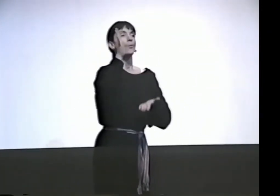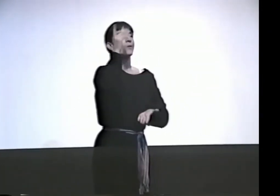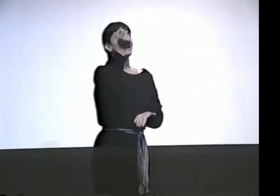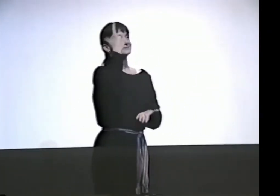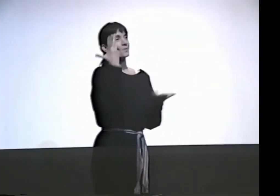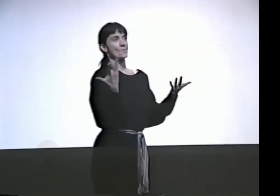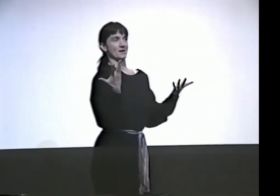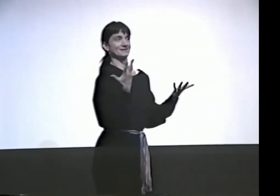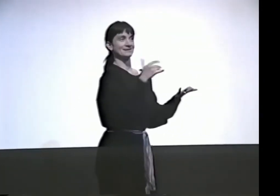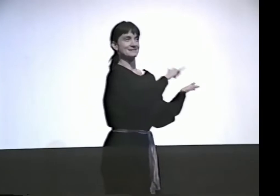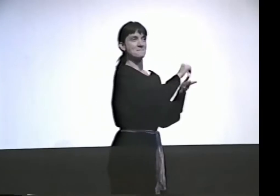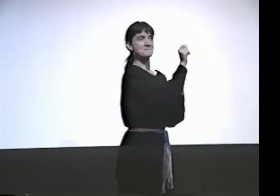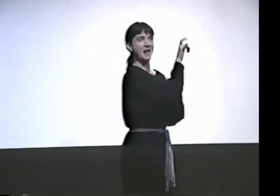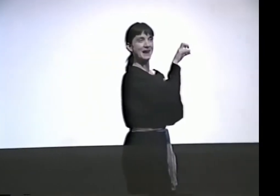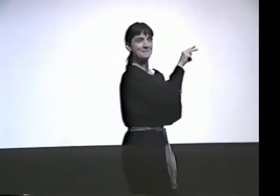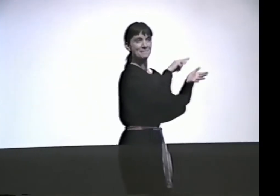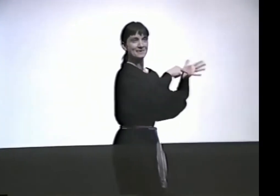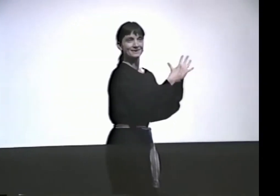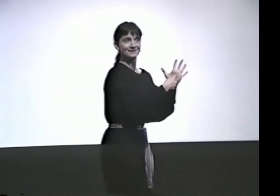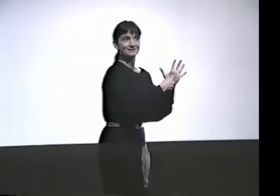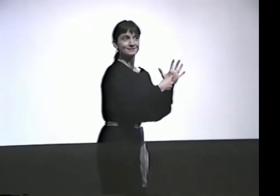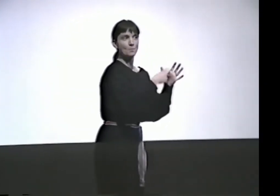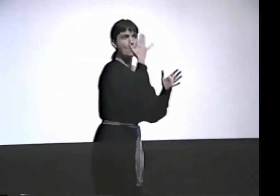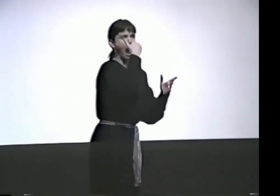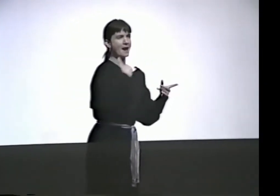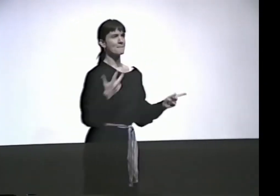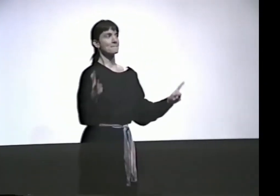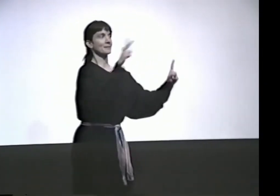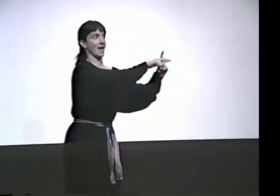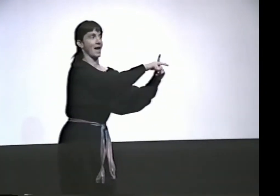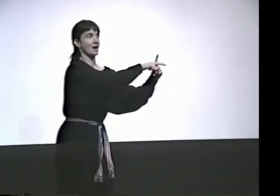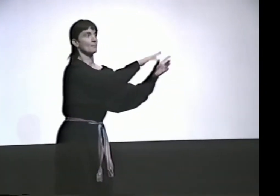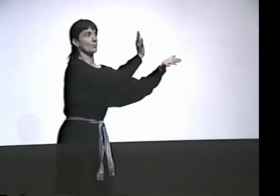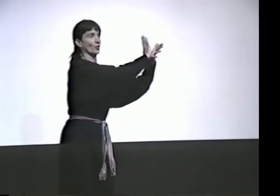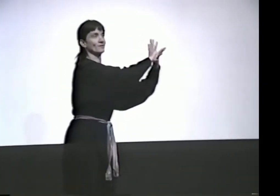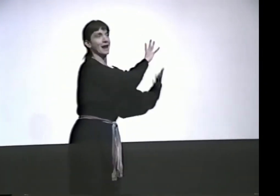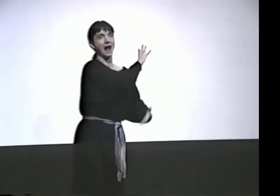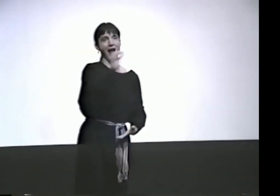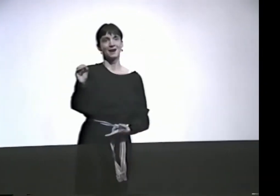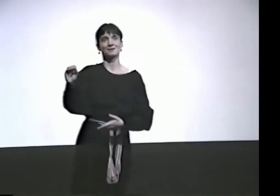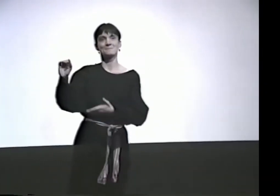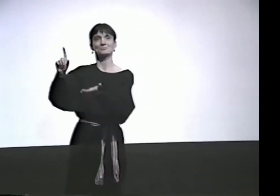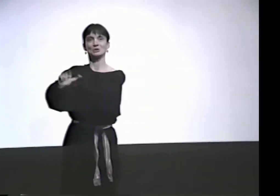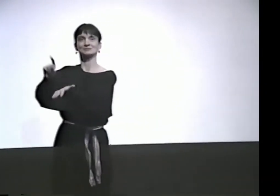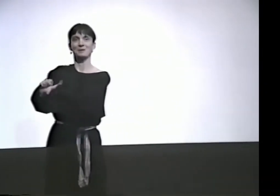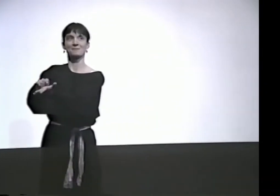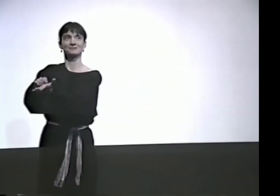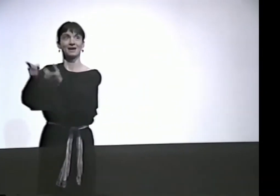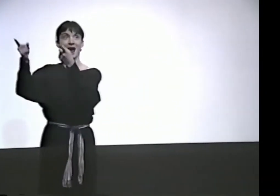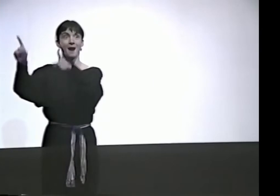THAT WAS INSIDE OF ME, AND I DIDN'T REALIZE IT. I DIDN'T EVEN REALIZE IT WAS A PUN UNTIL I STARTED PLAYING WITH IT...